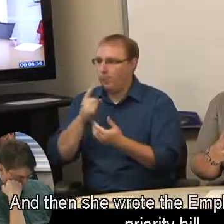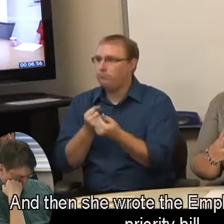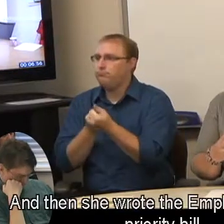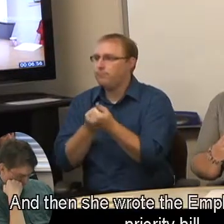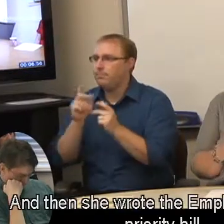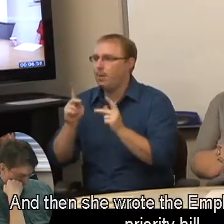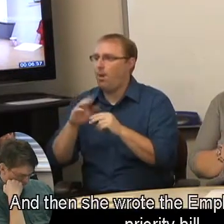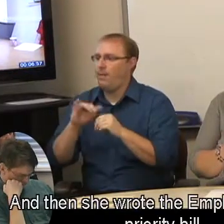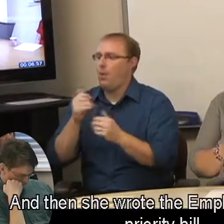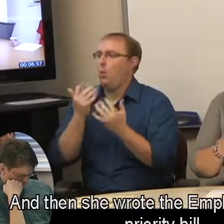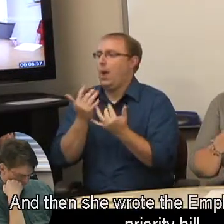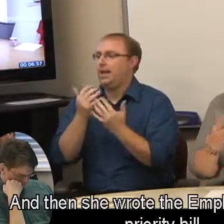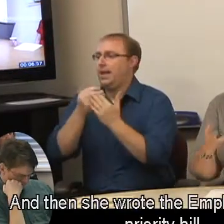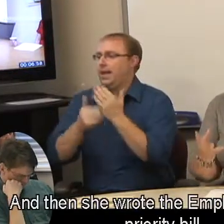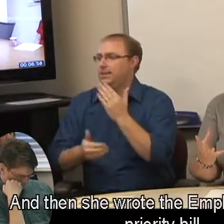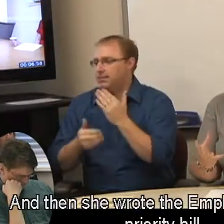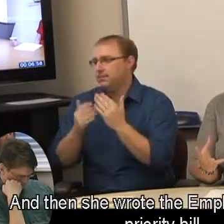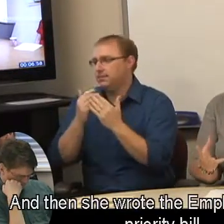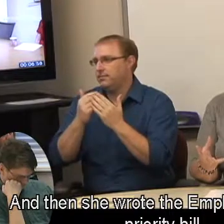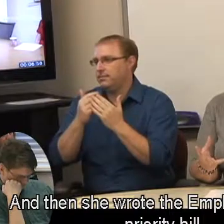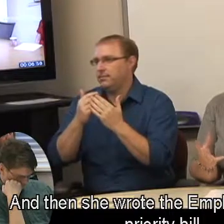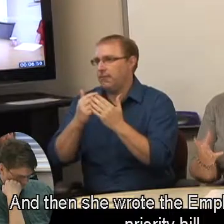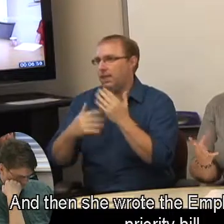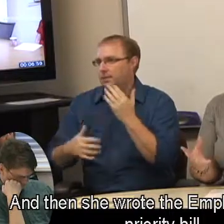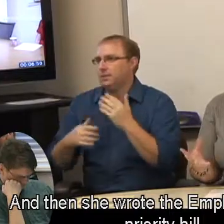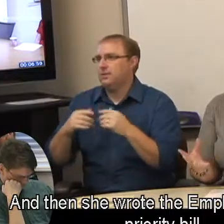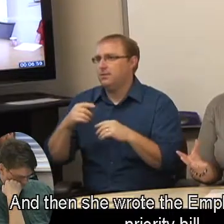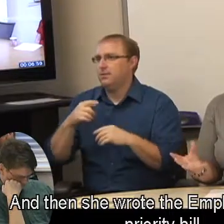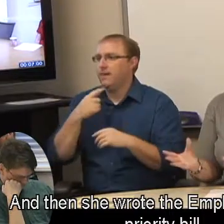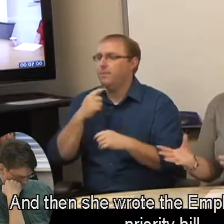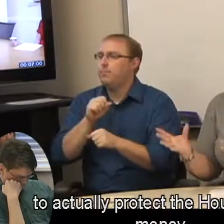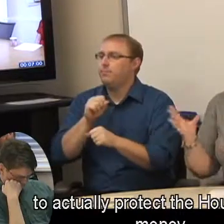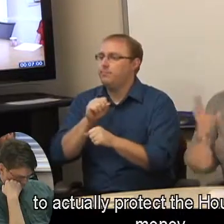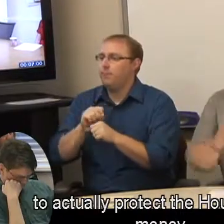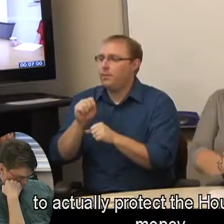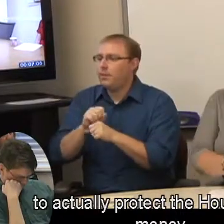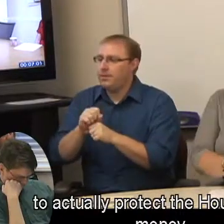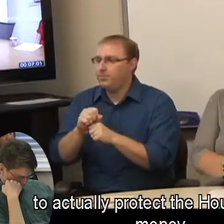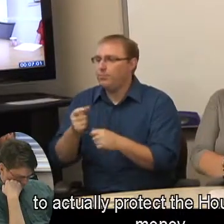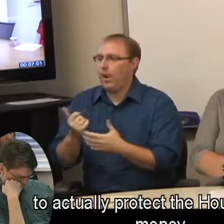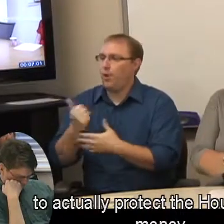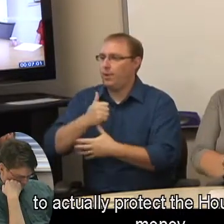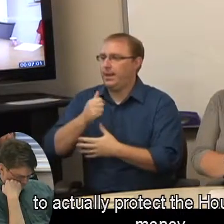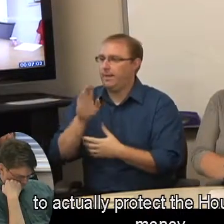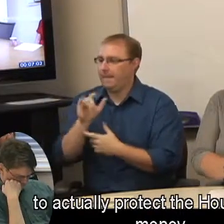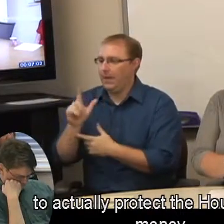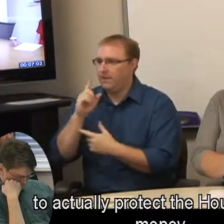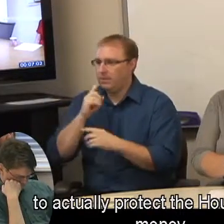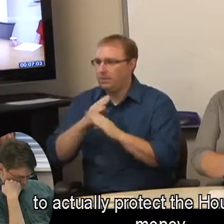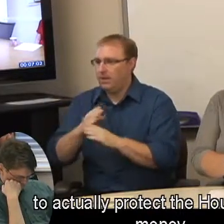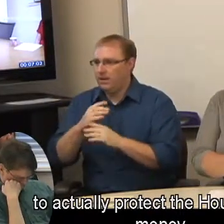And then she wrote the Employment First priority bill to actually protect the House bill 45 money.